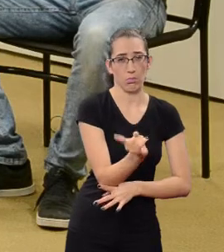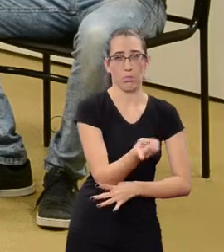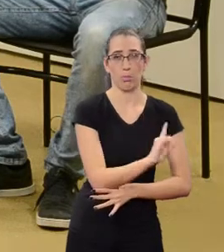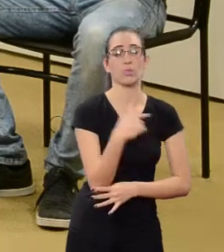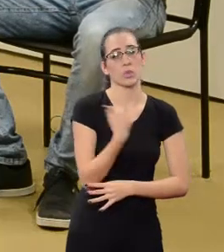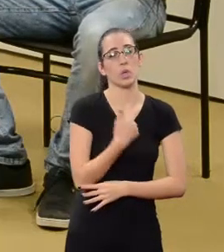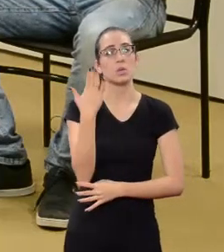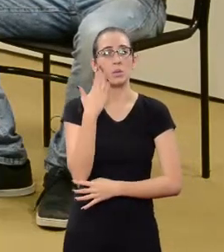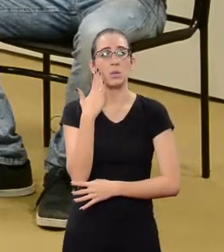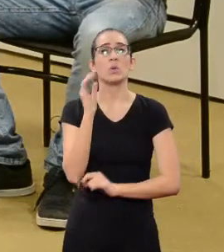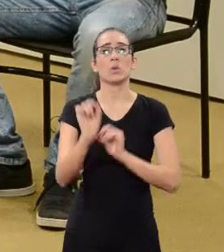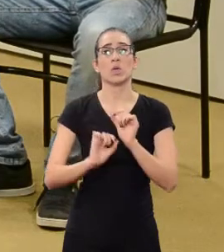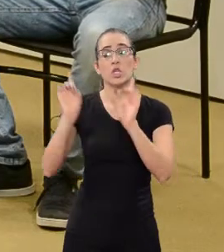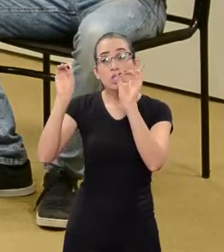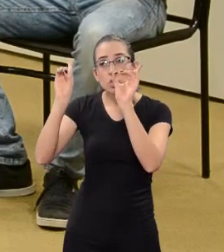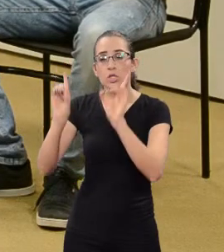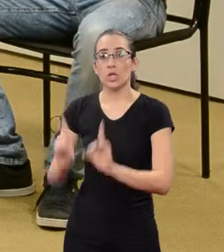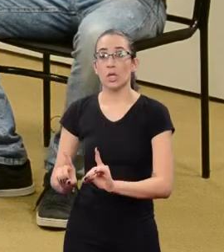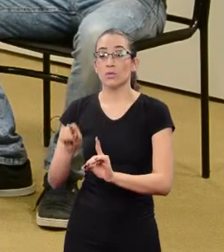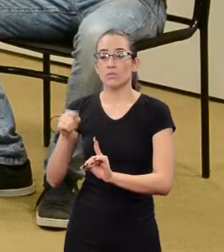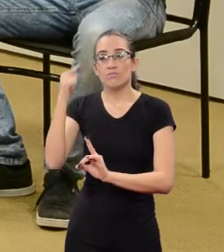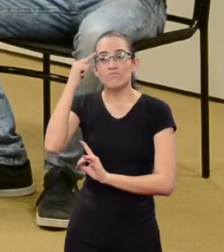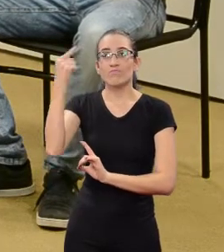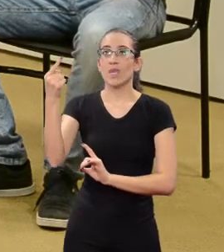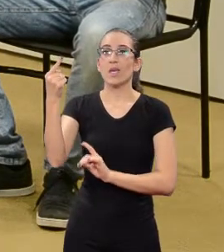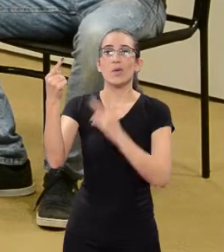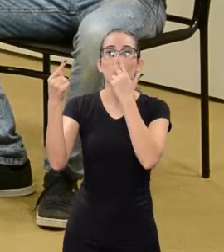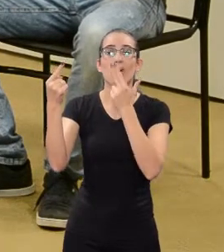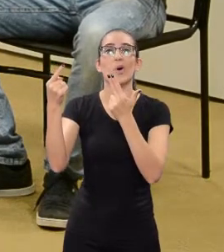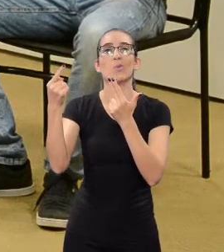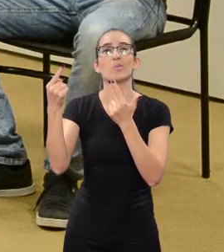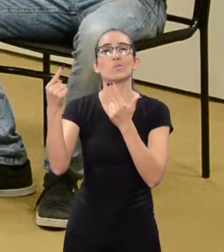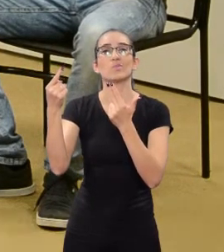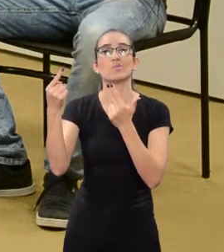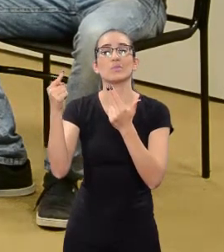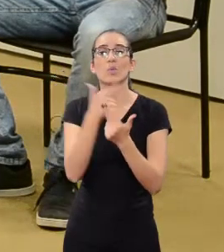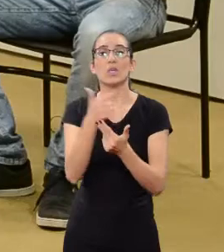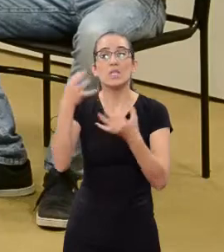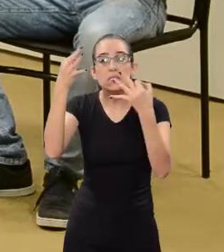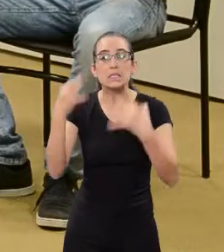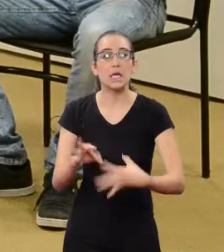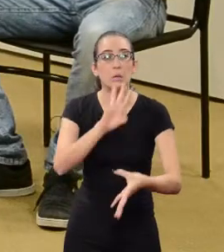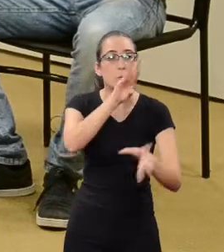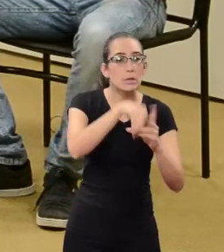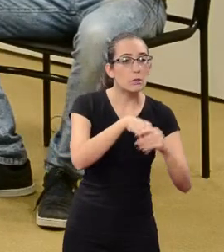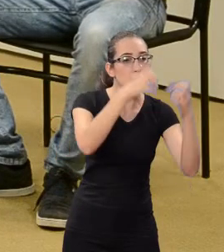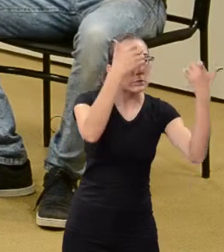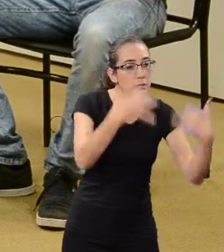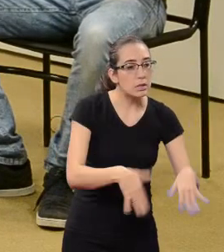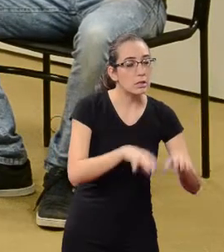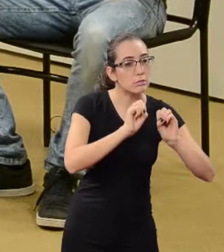We know that Law is not always taught correctly in schools.